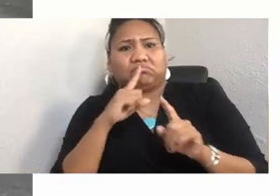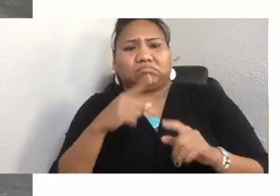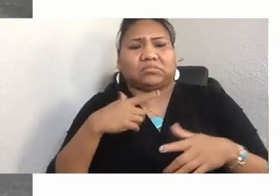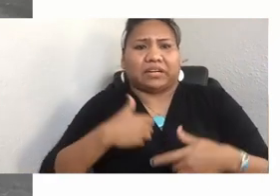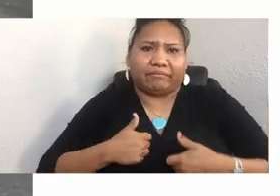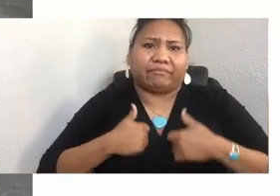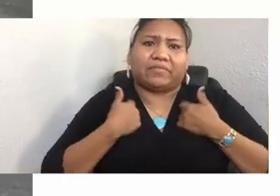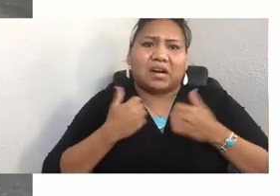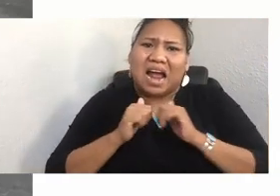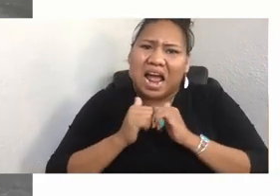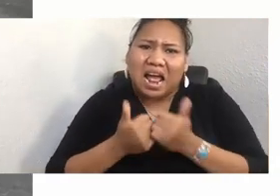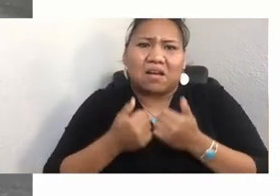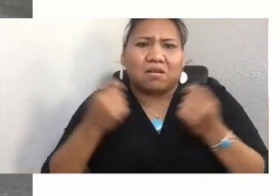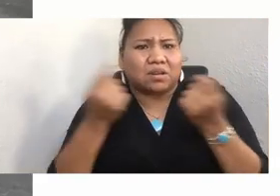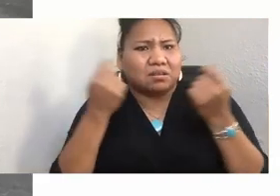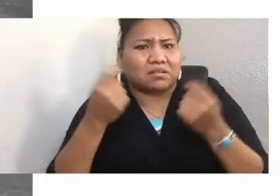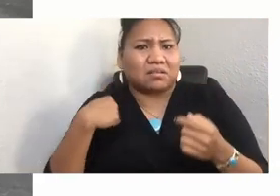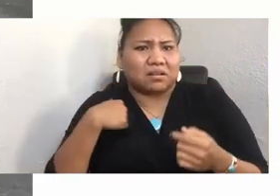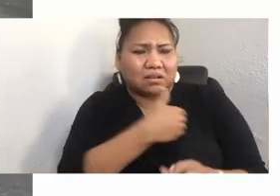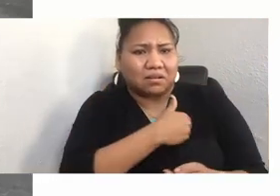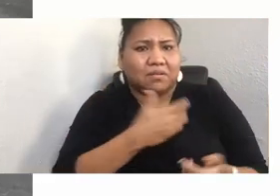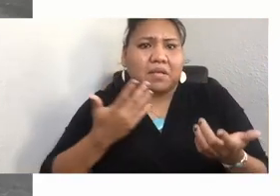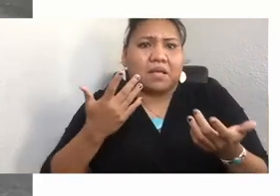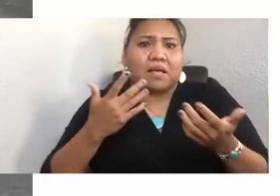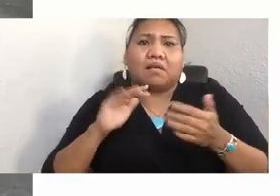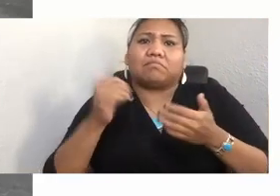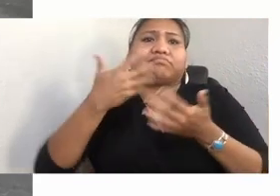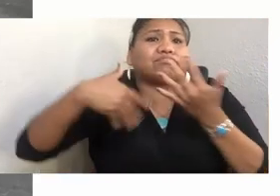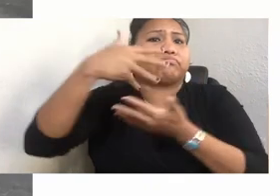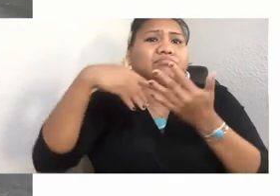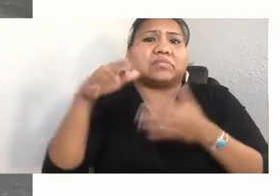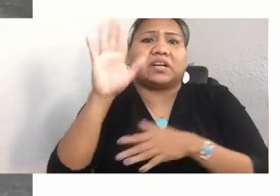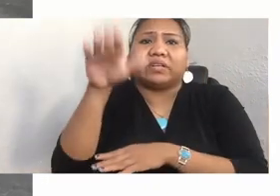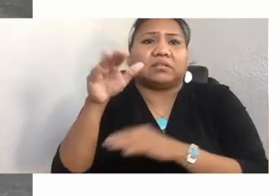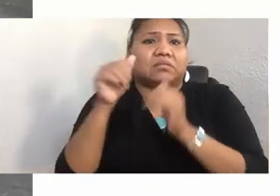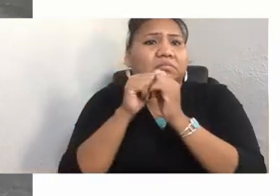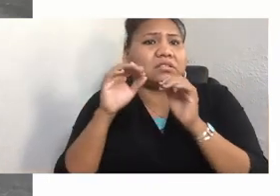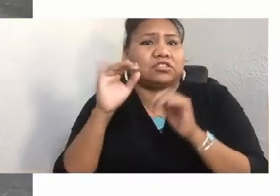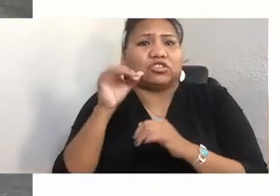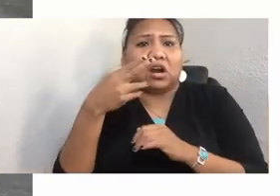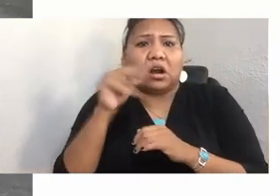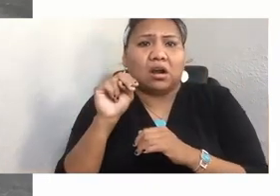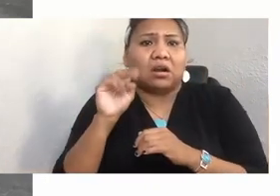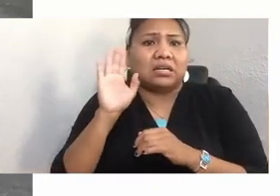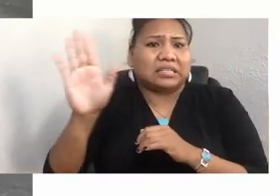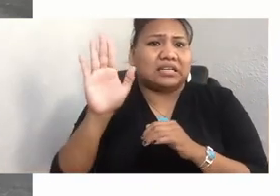I only spent an afternoon with John. It was in the basement of his tiny San Francisco apartment. We sat in lawn chairs.